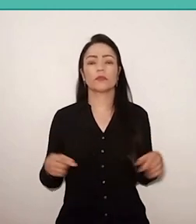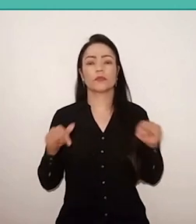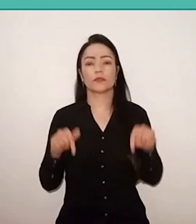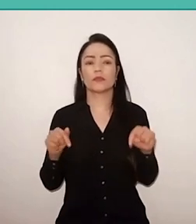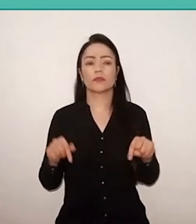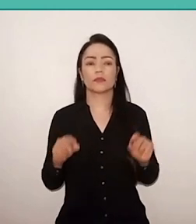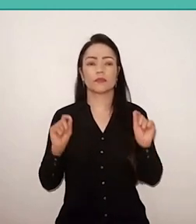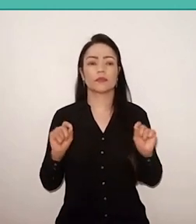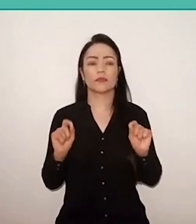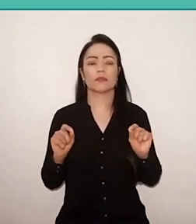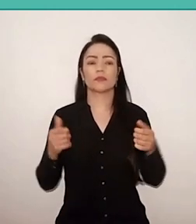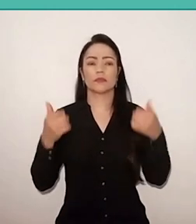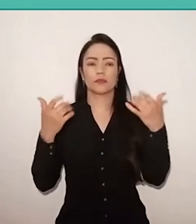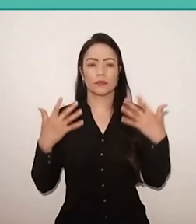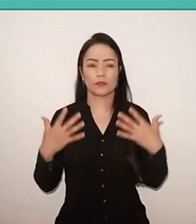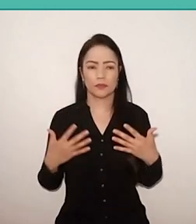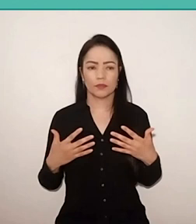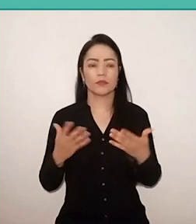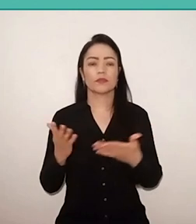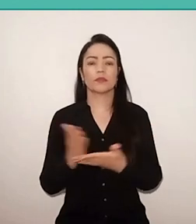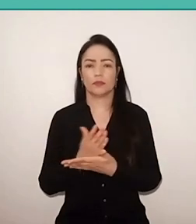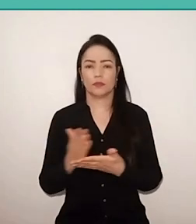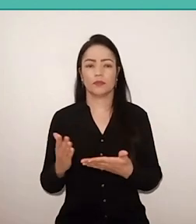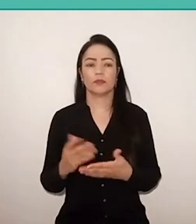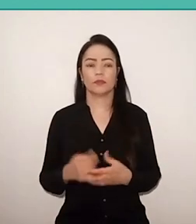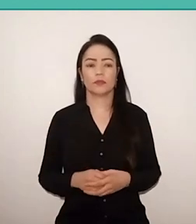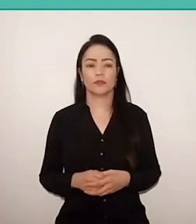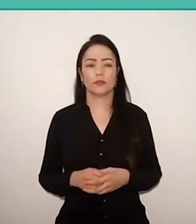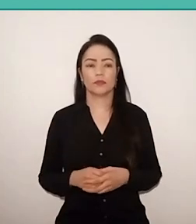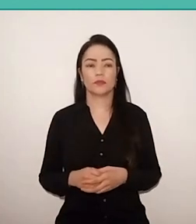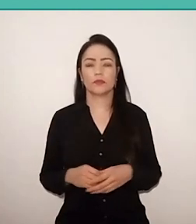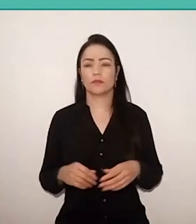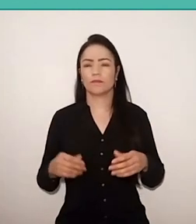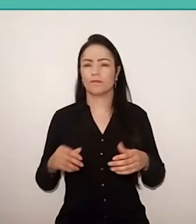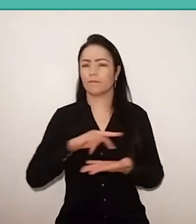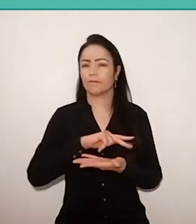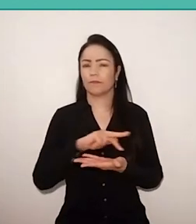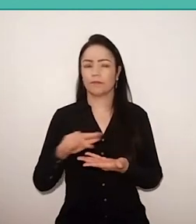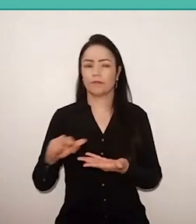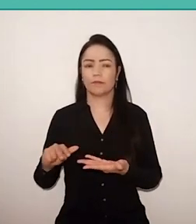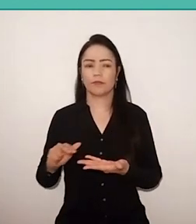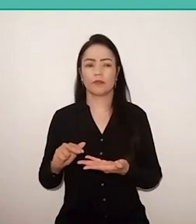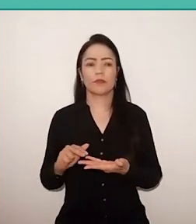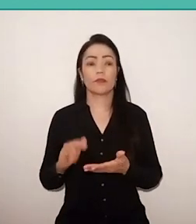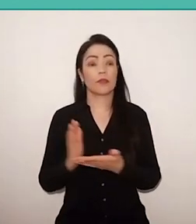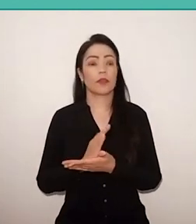bring you some aspects, some facts that influenced